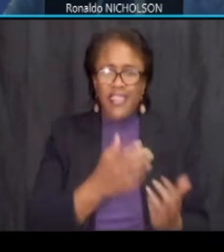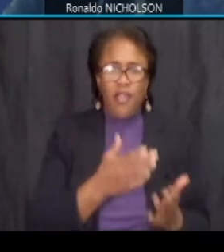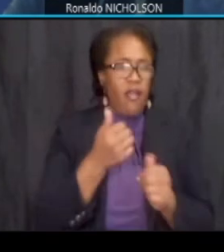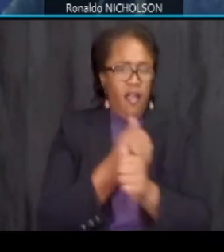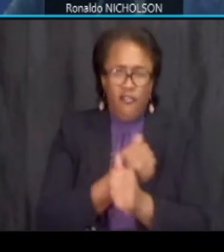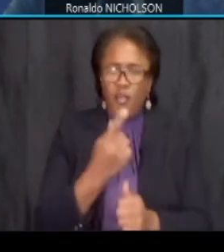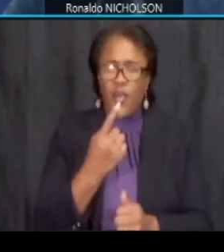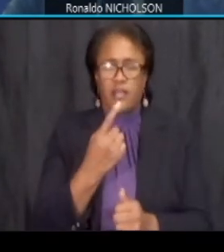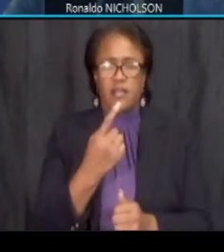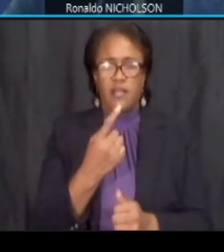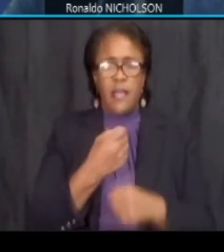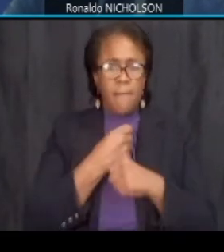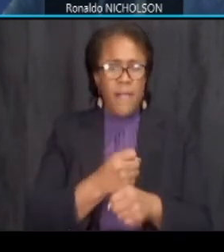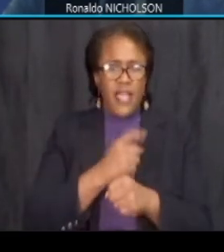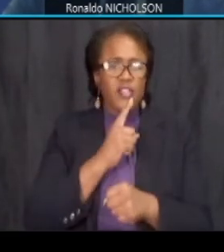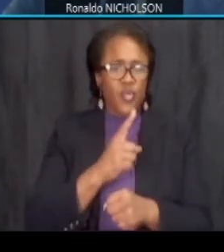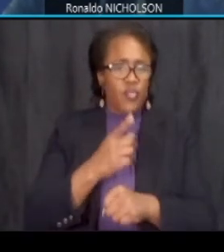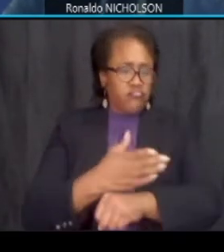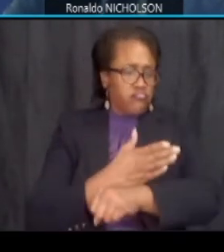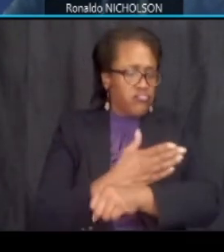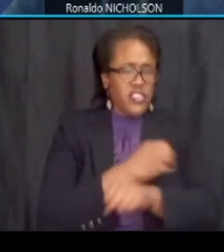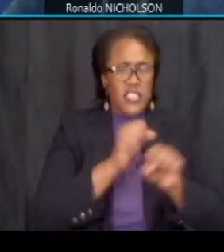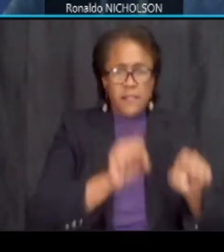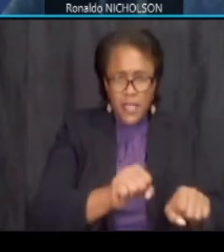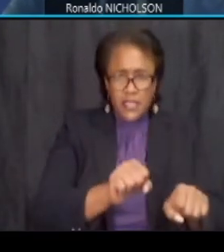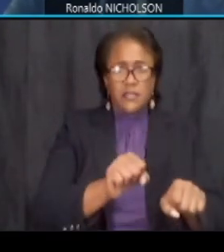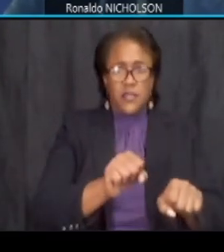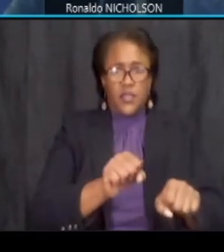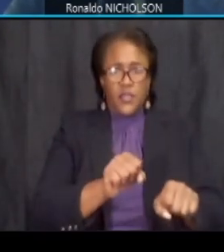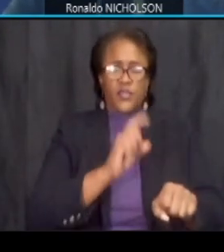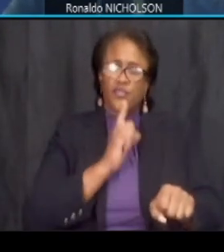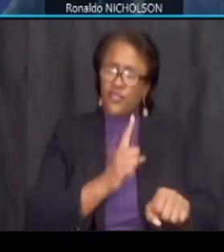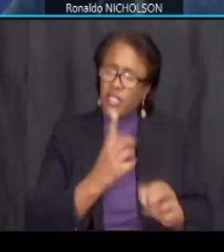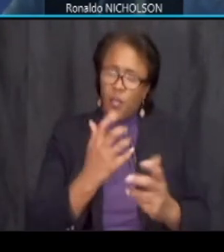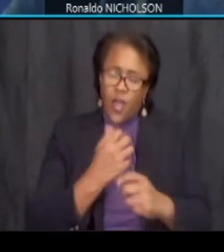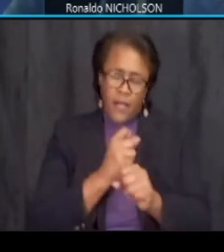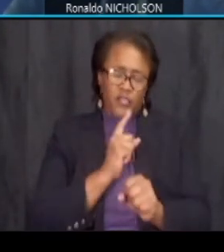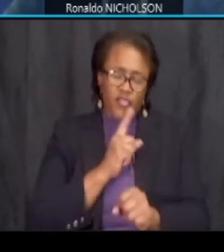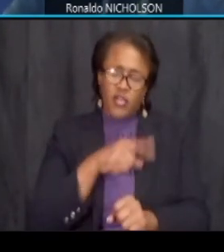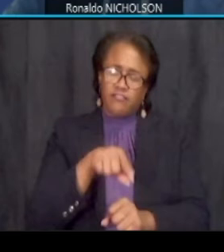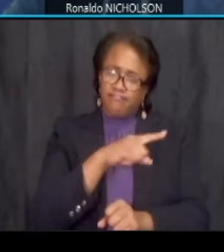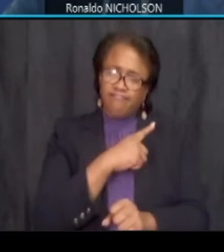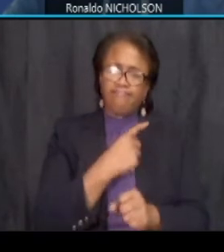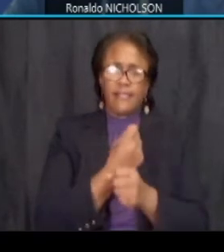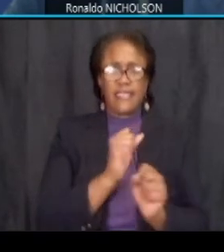that are making all these improvements possible we want to make sure they are safe as well next